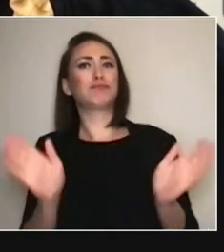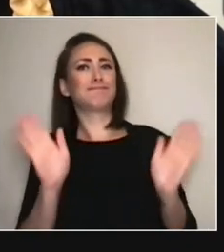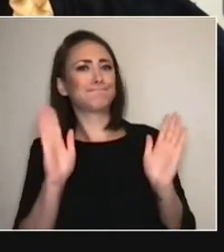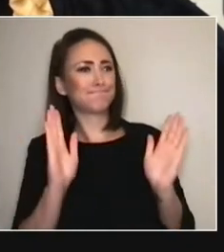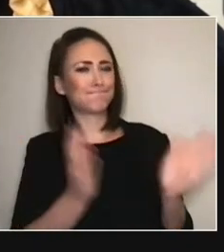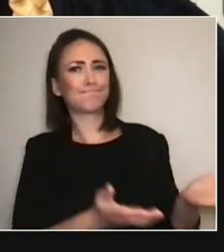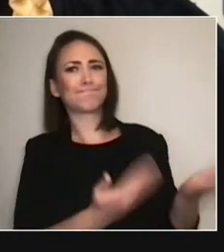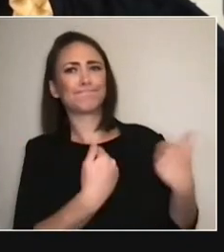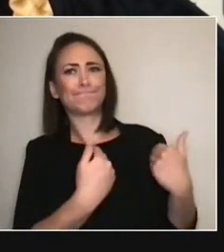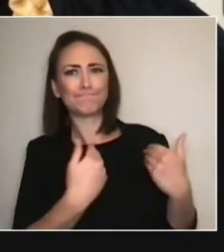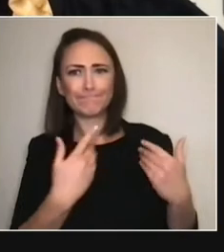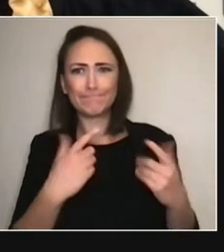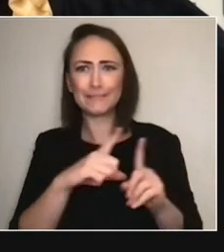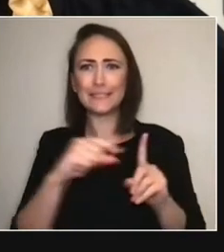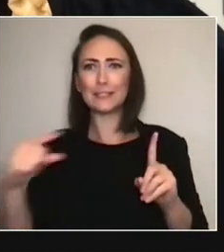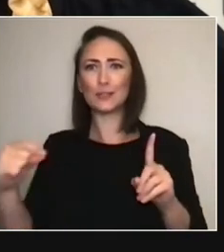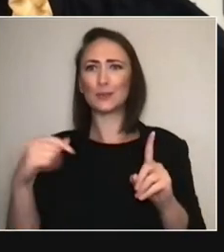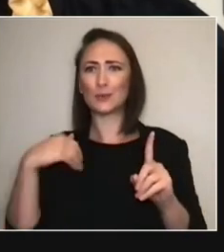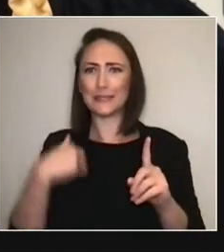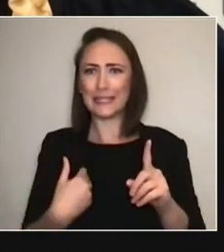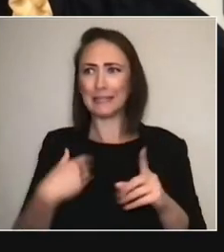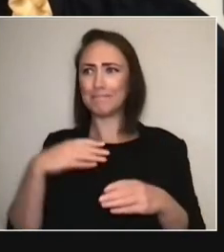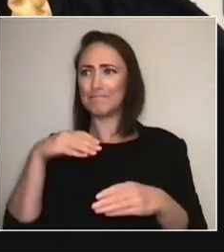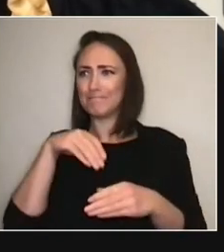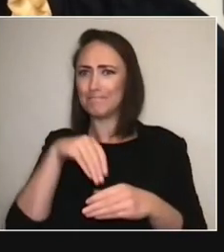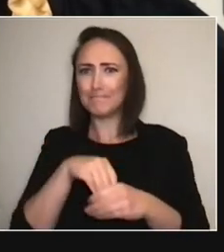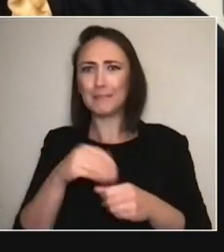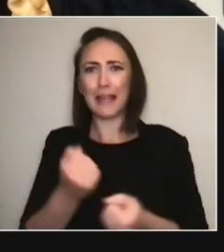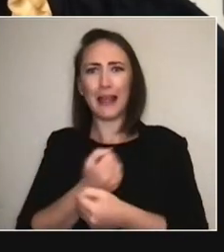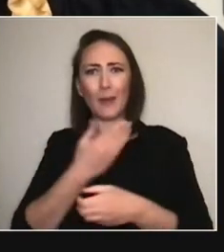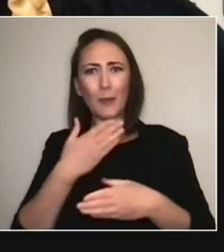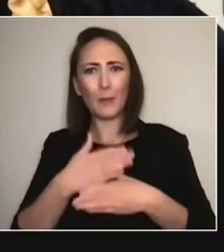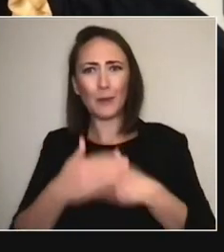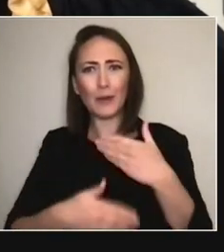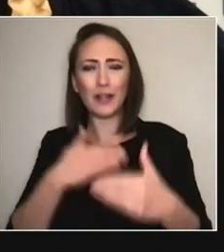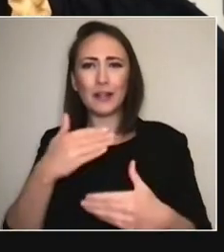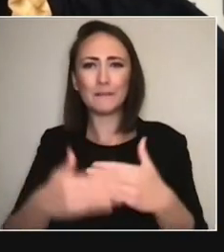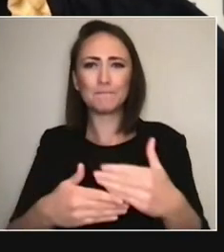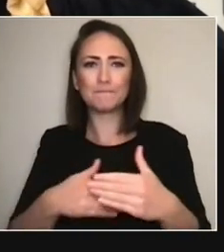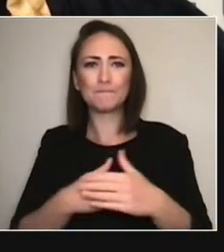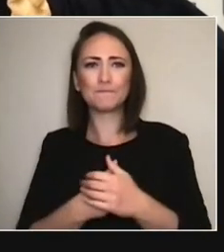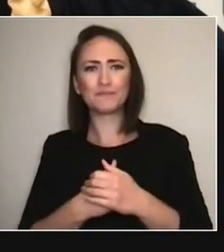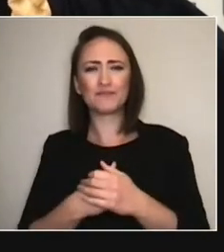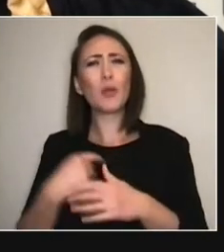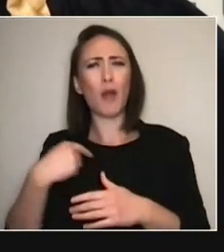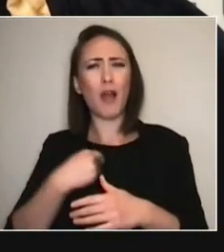I've loved the moments when I've seen those fields connect with the visual art or the theatre sector,